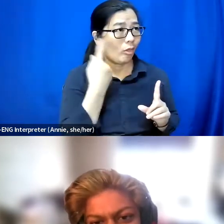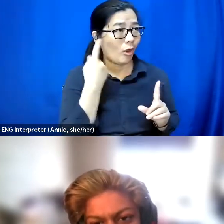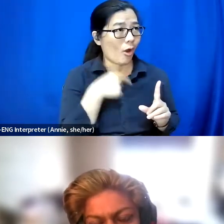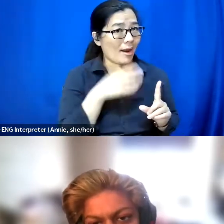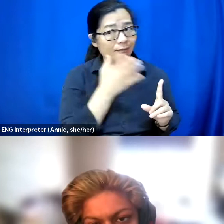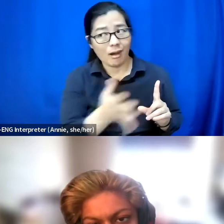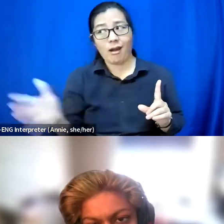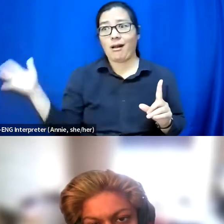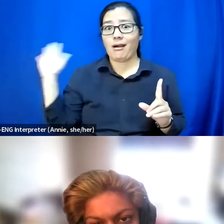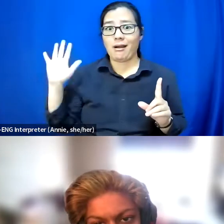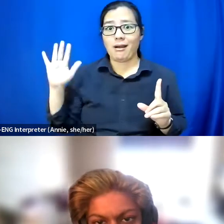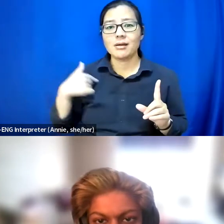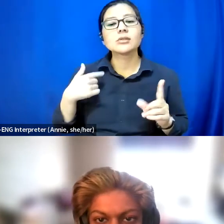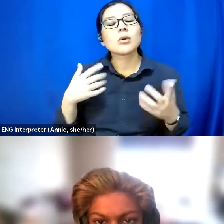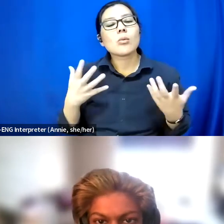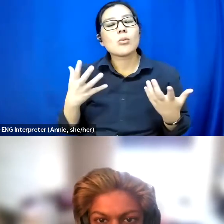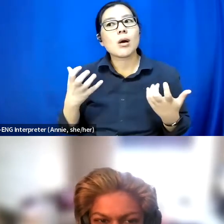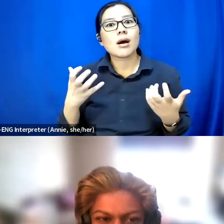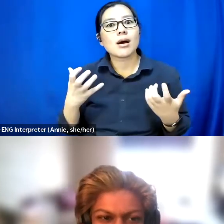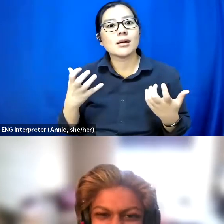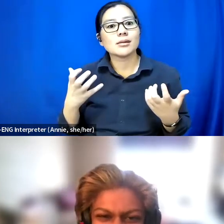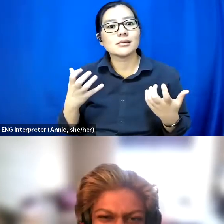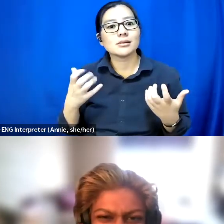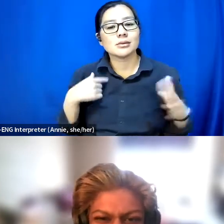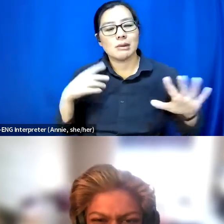So I would love to hear -- I know I didn't warn you all with this question before,